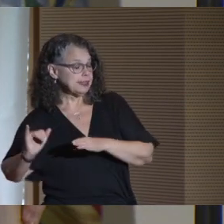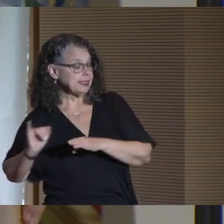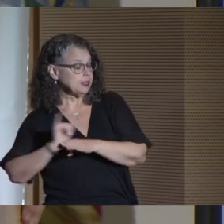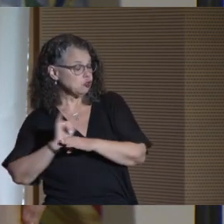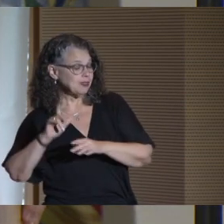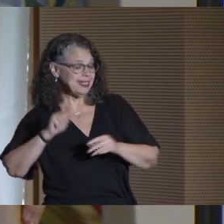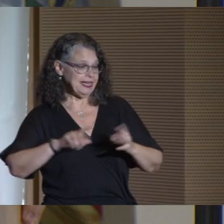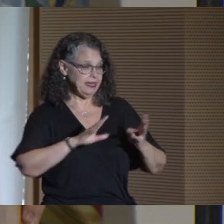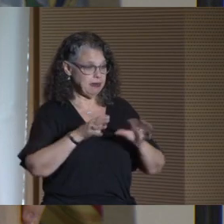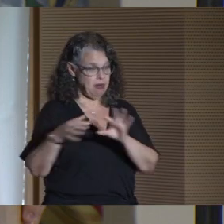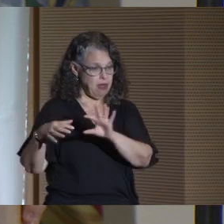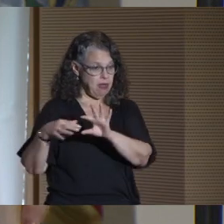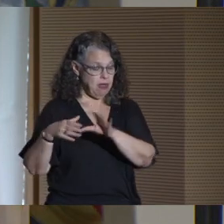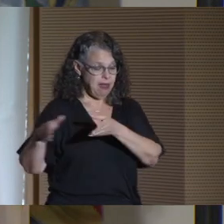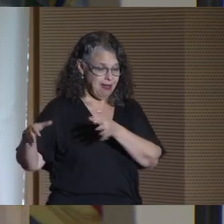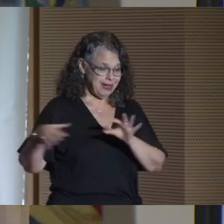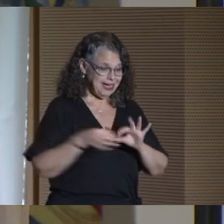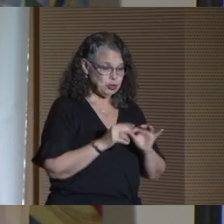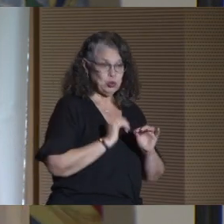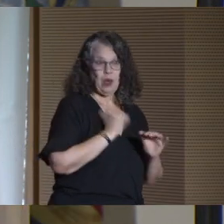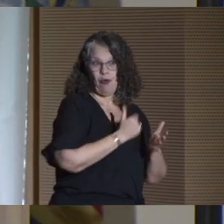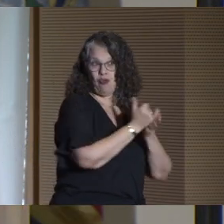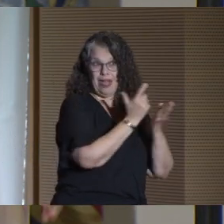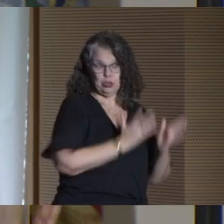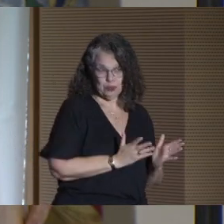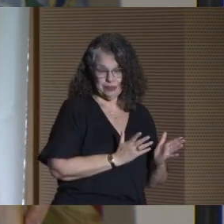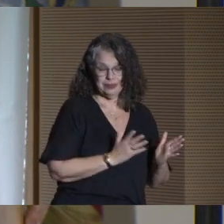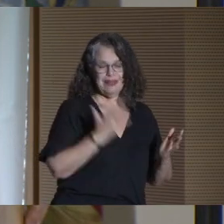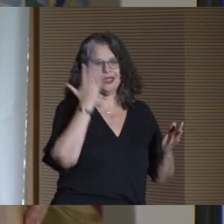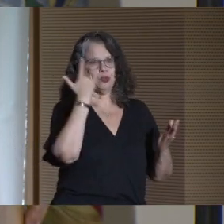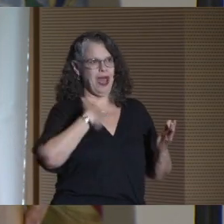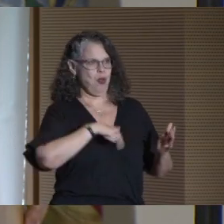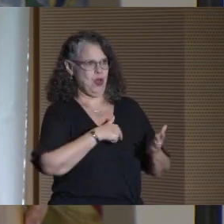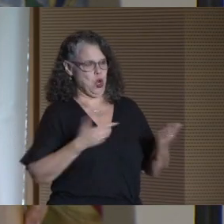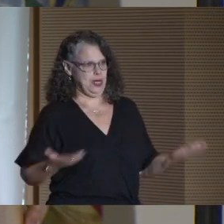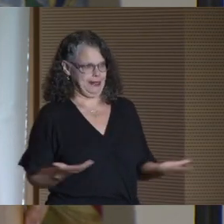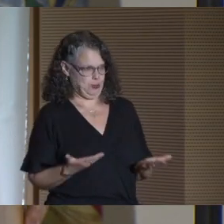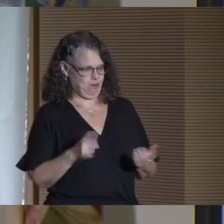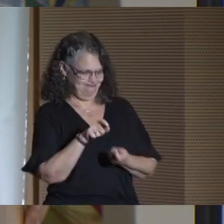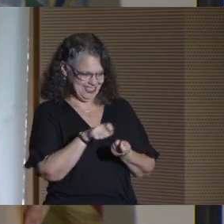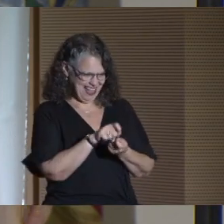need a pipeline to our graduates. And that's exactly what we're here for.